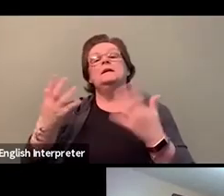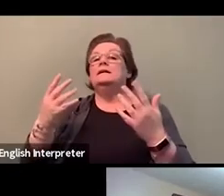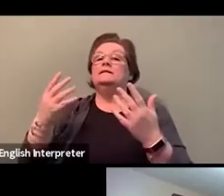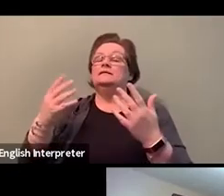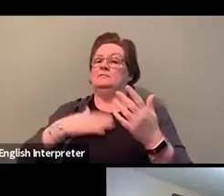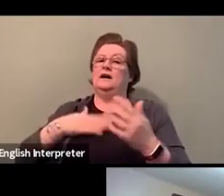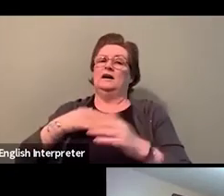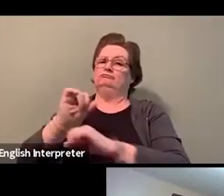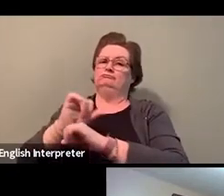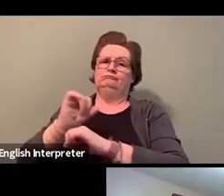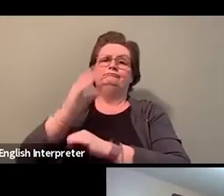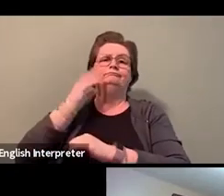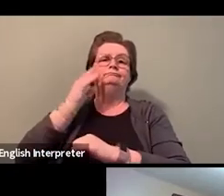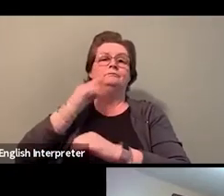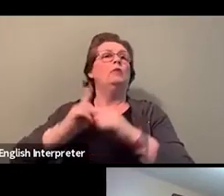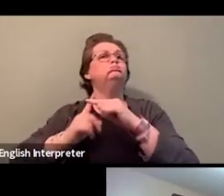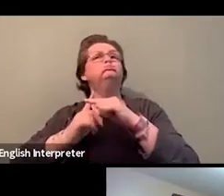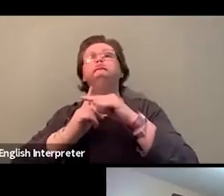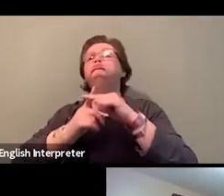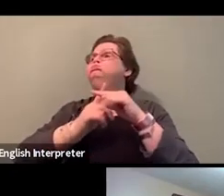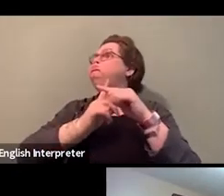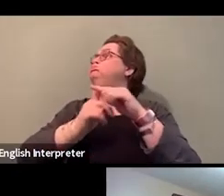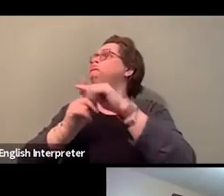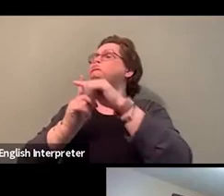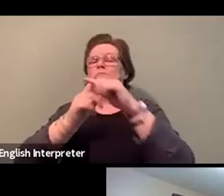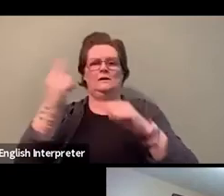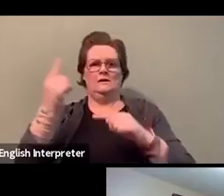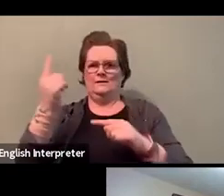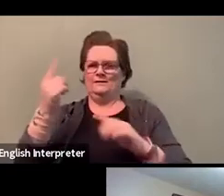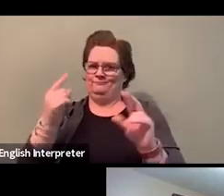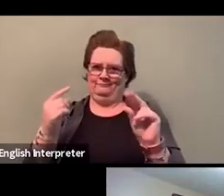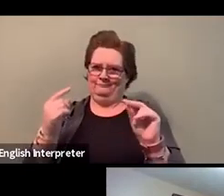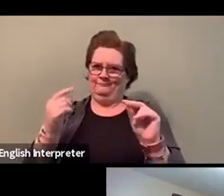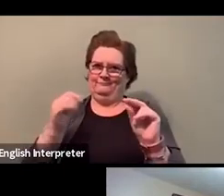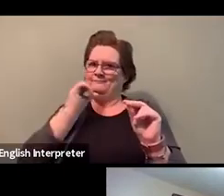Pushing this anti-black racism initiative, the reality is, in my experience,